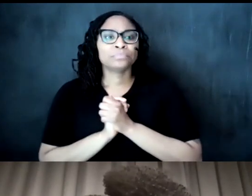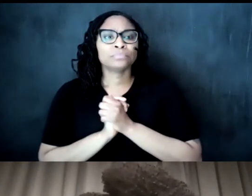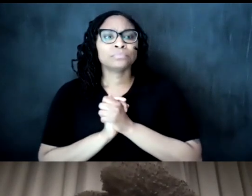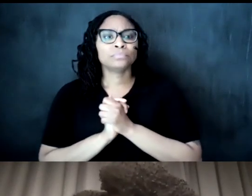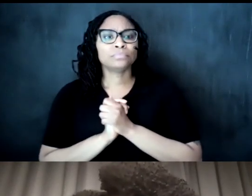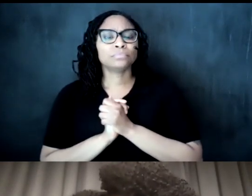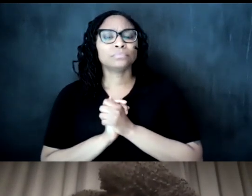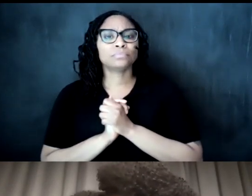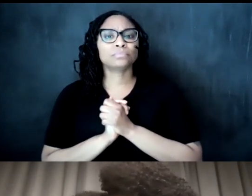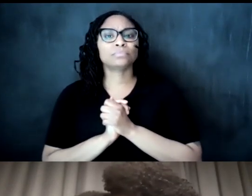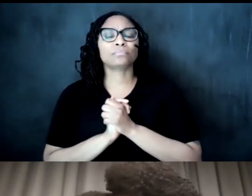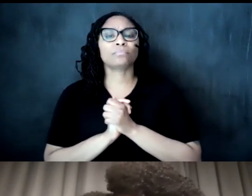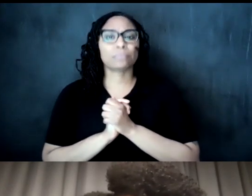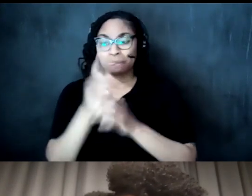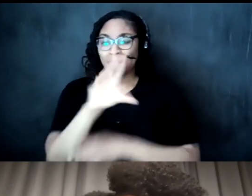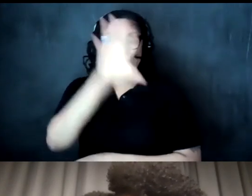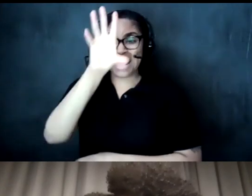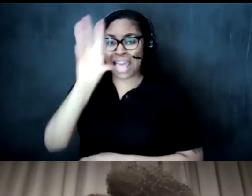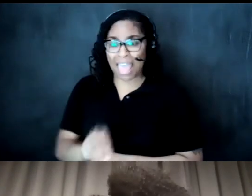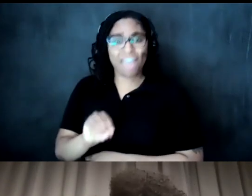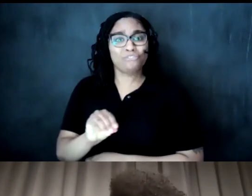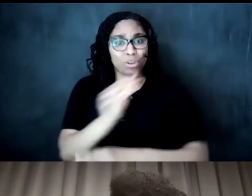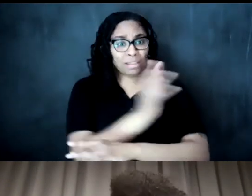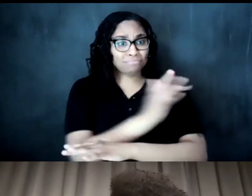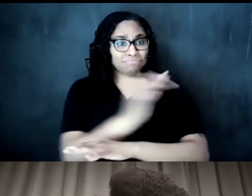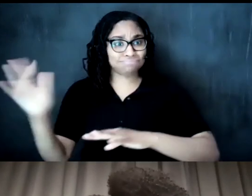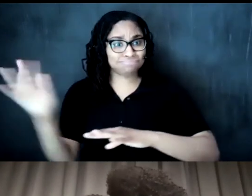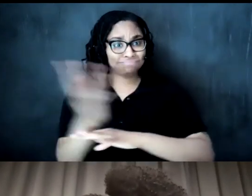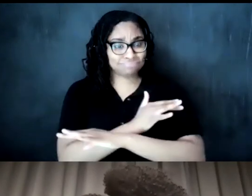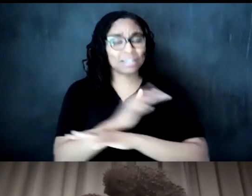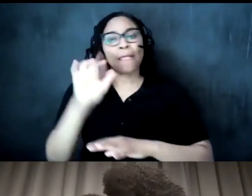across the the african diaspora particularly black black us artists one thing about our show